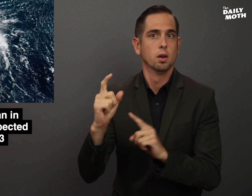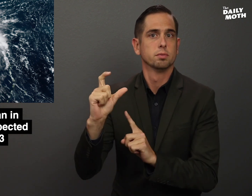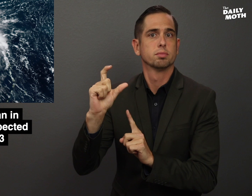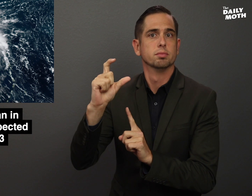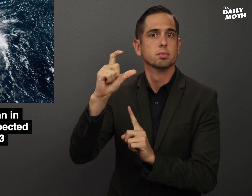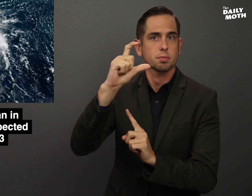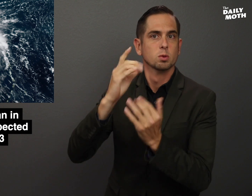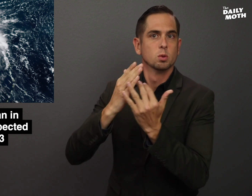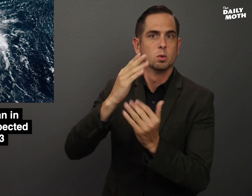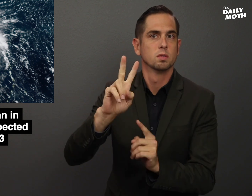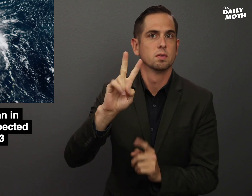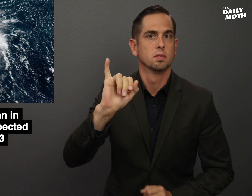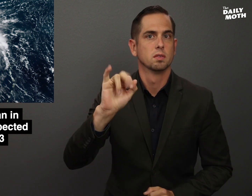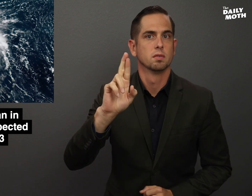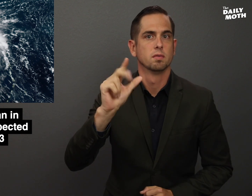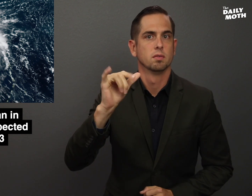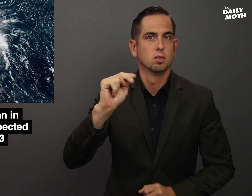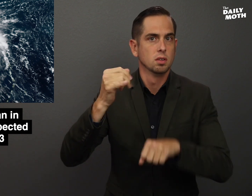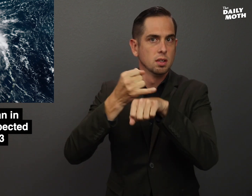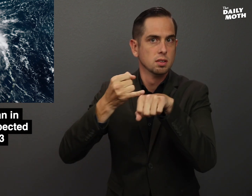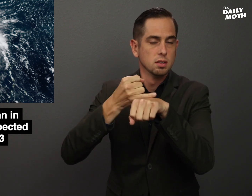and is moving through the Virgin Islands and